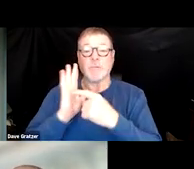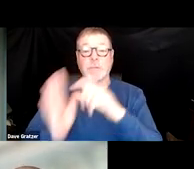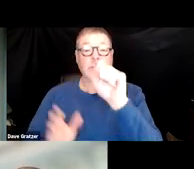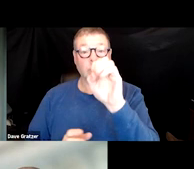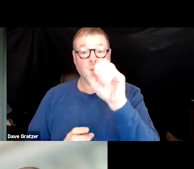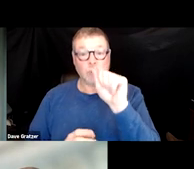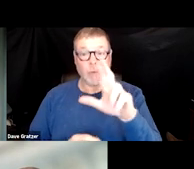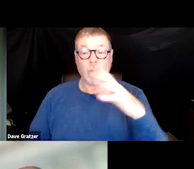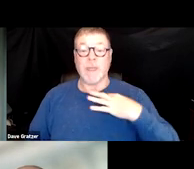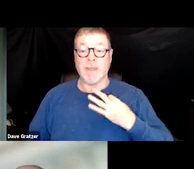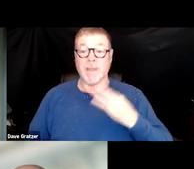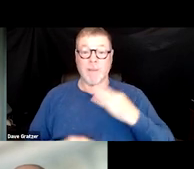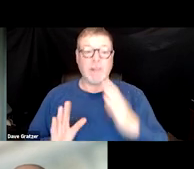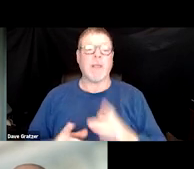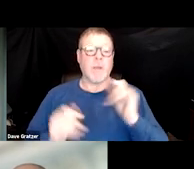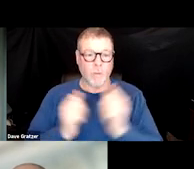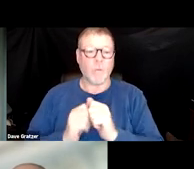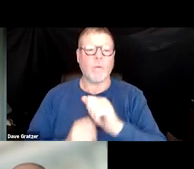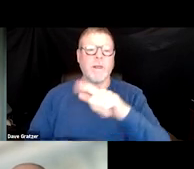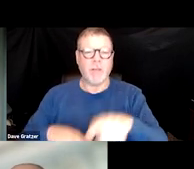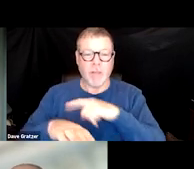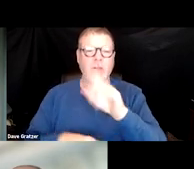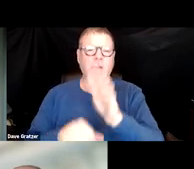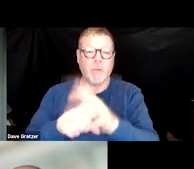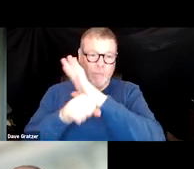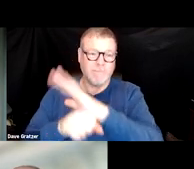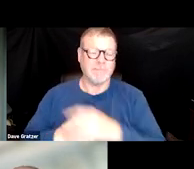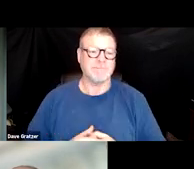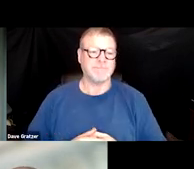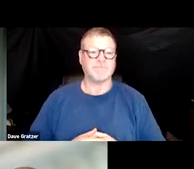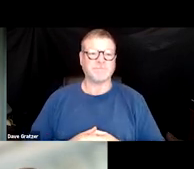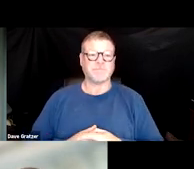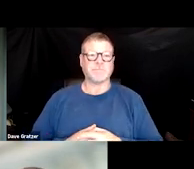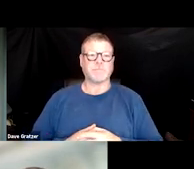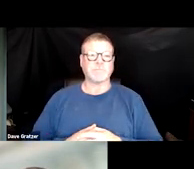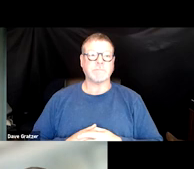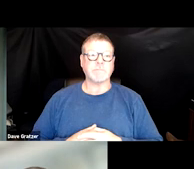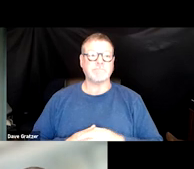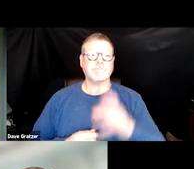with Long COVID-related symptoms and impairment. To help us reach those objectives,